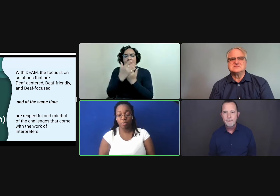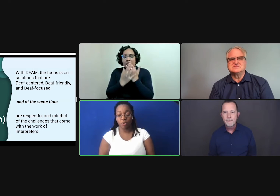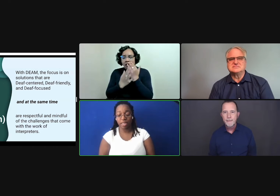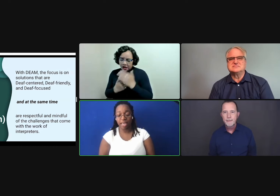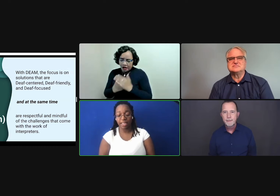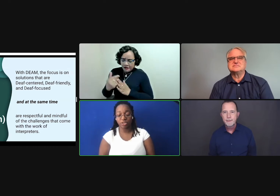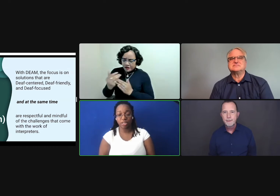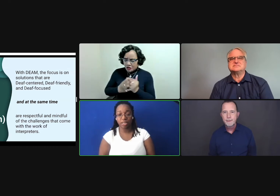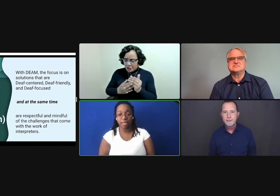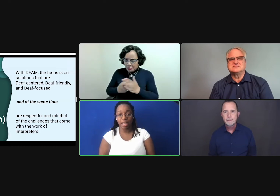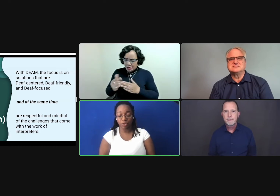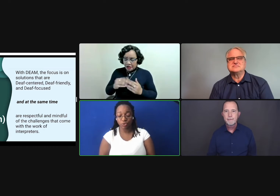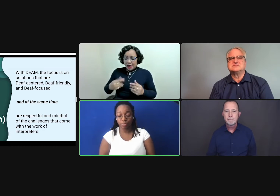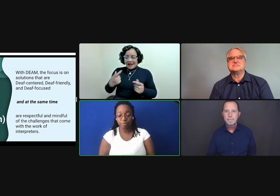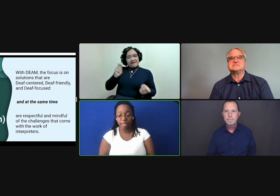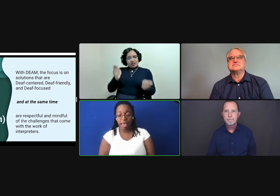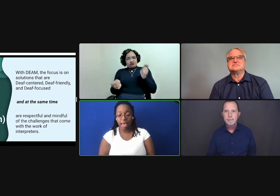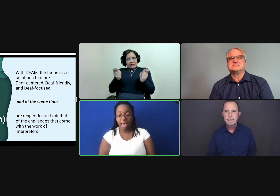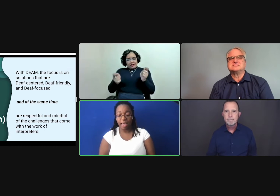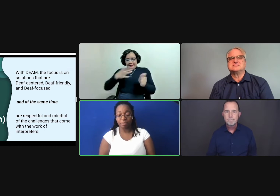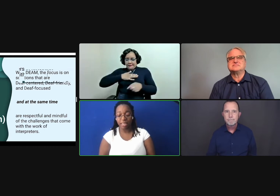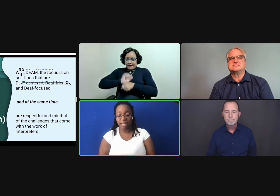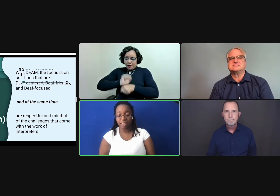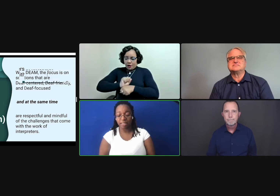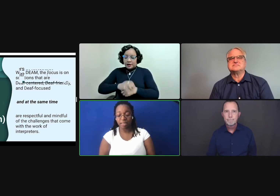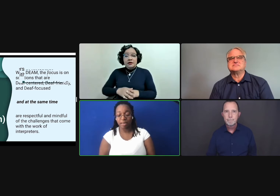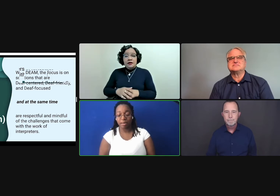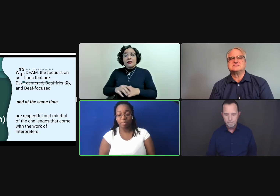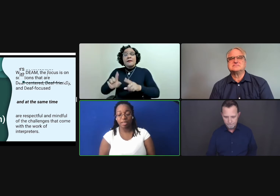to be more engaged in the classroom and meetings